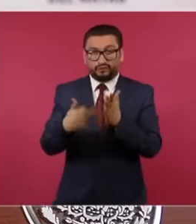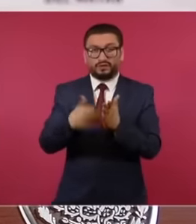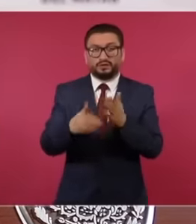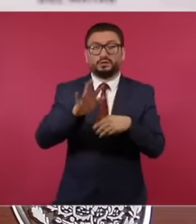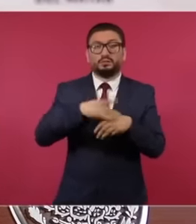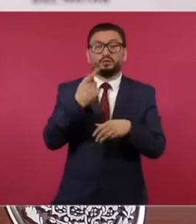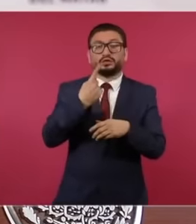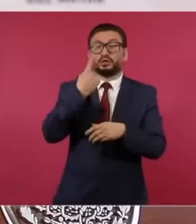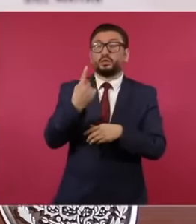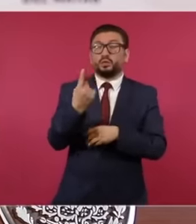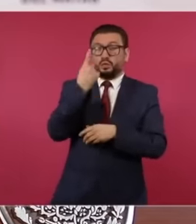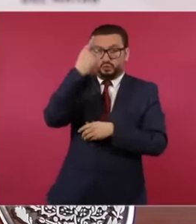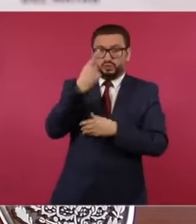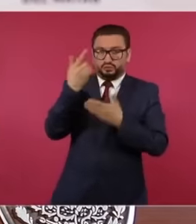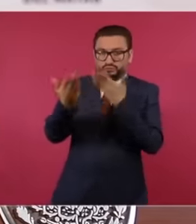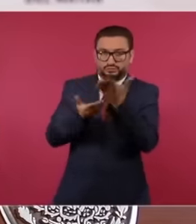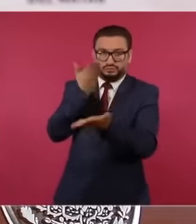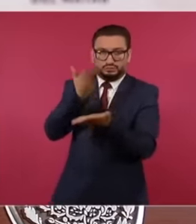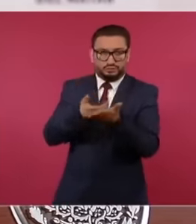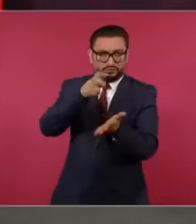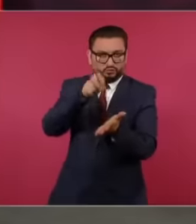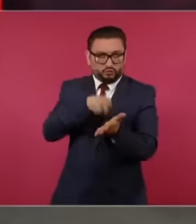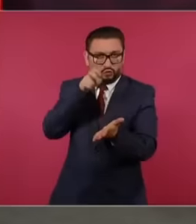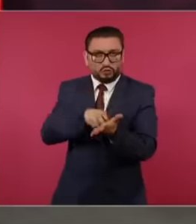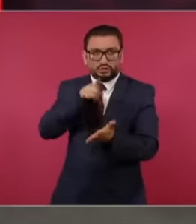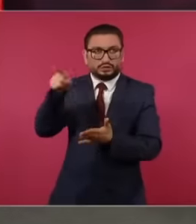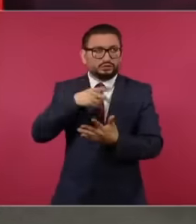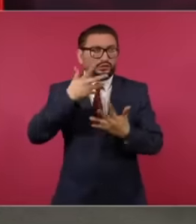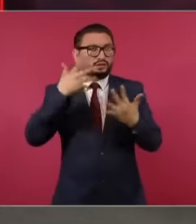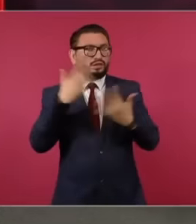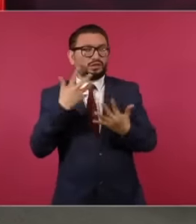a rash. judicial power